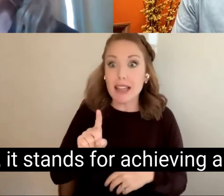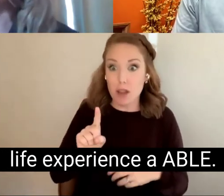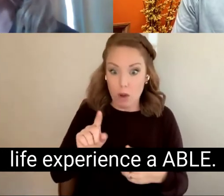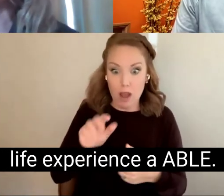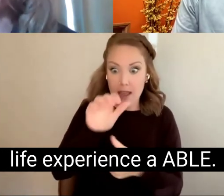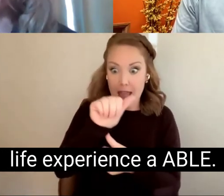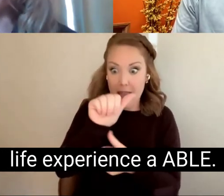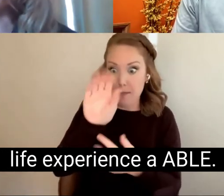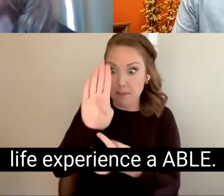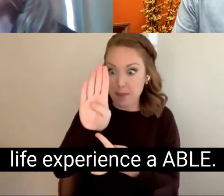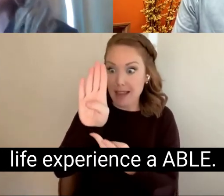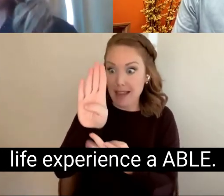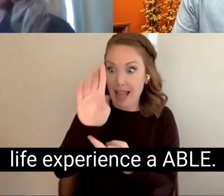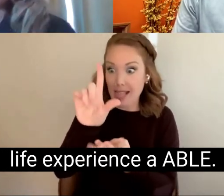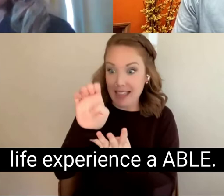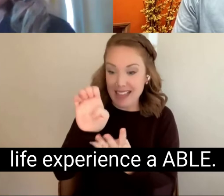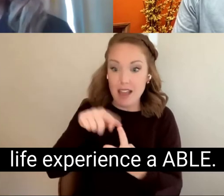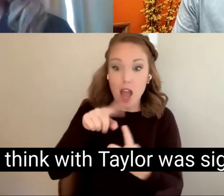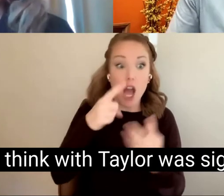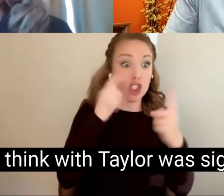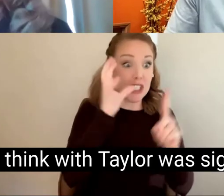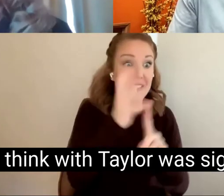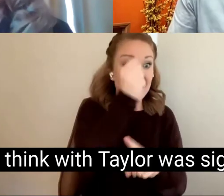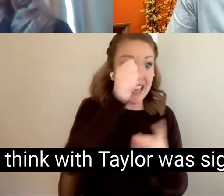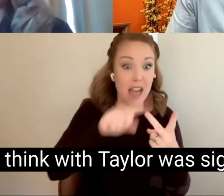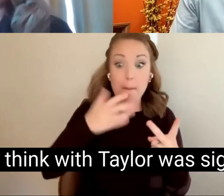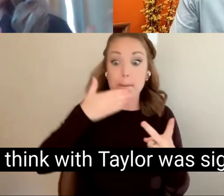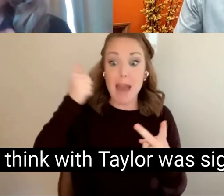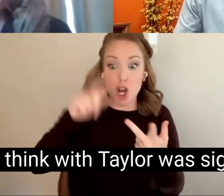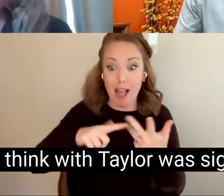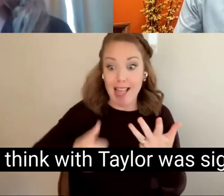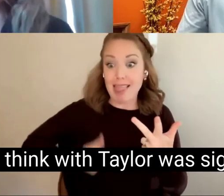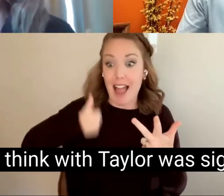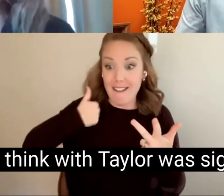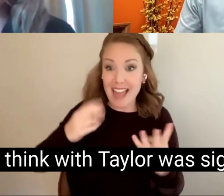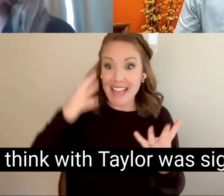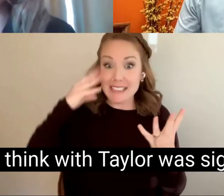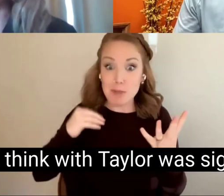life experience a ABLE. And so I think with Taylor was signed and